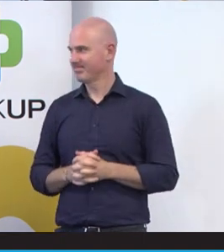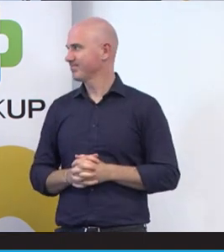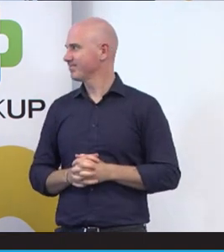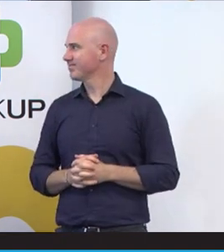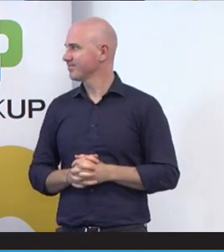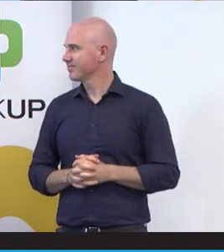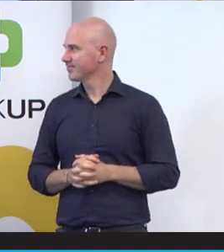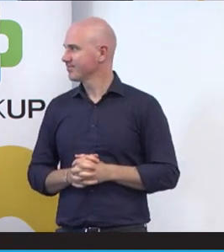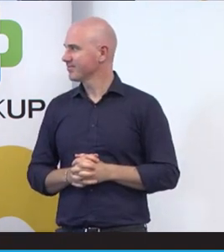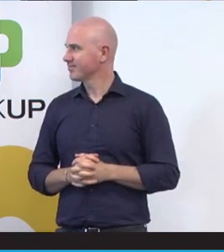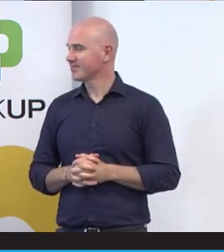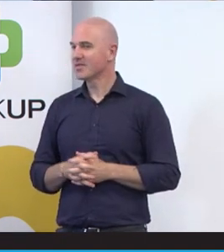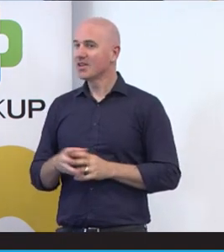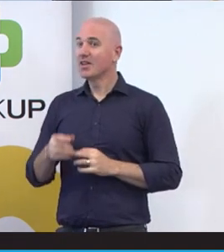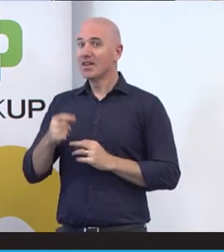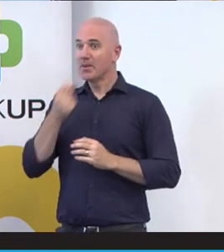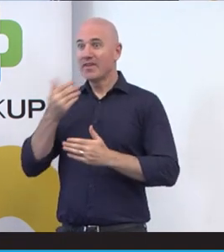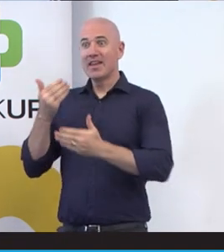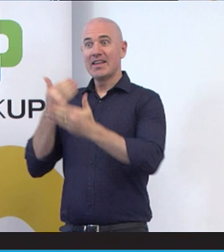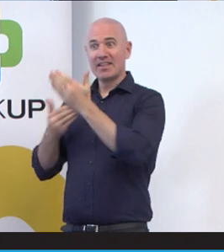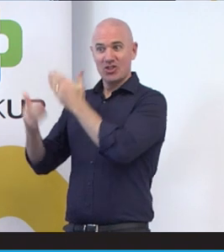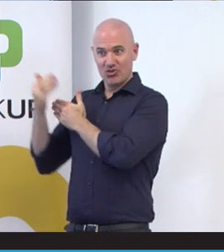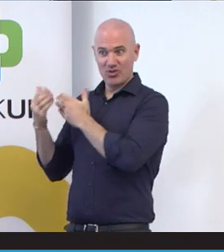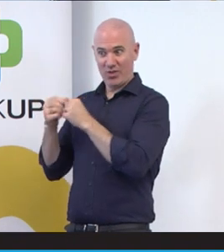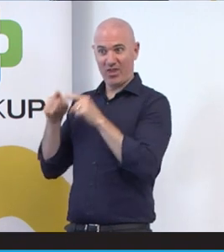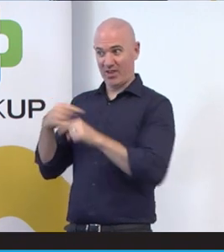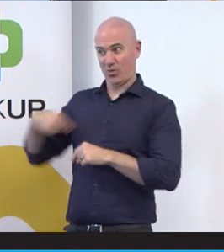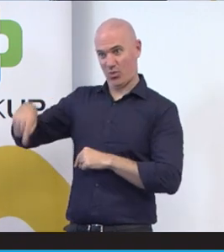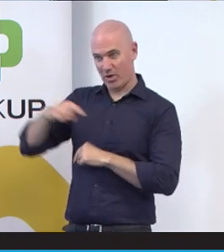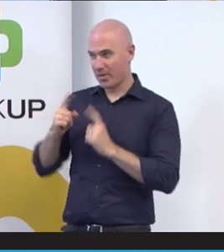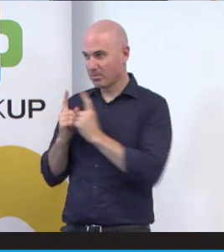Quite a bit of history and that would be a meeting up with deaf applicants. And she'd